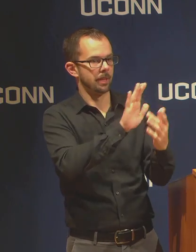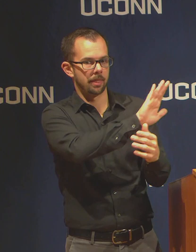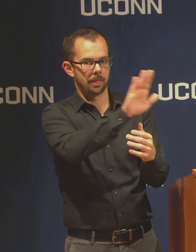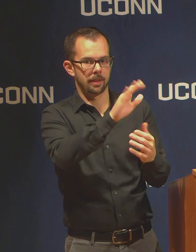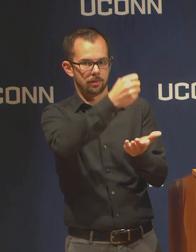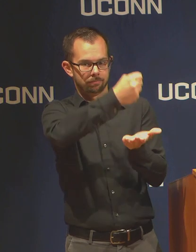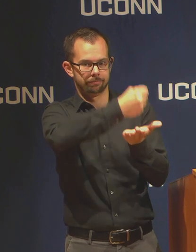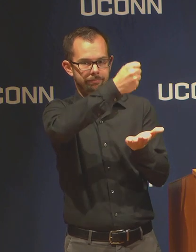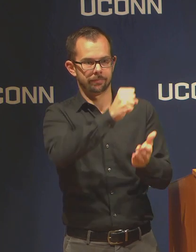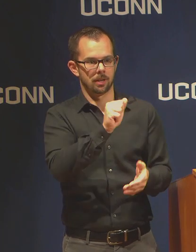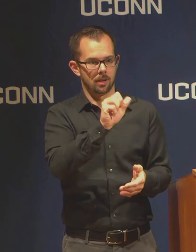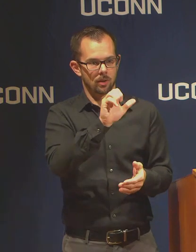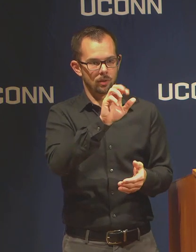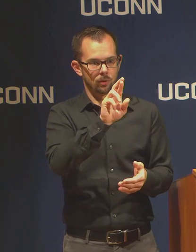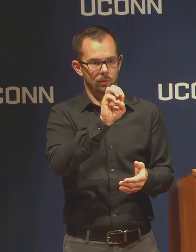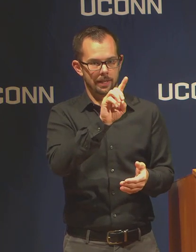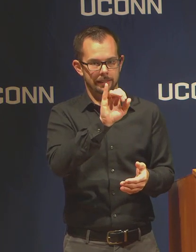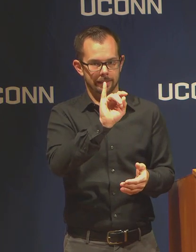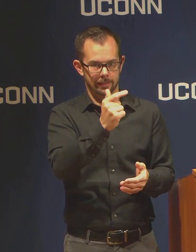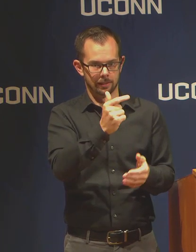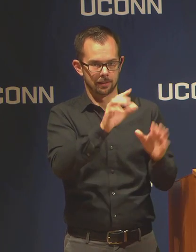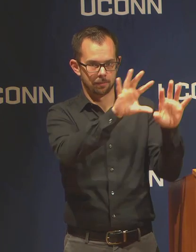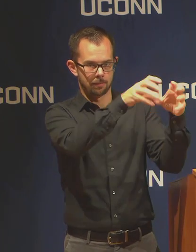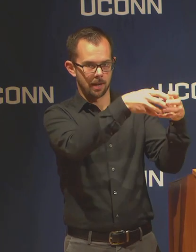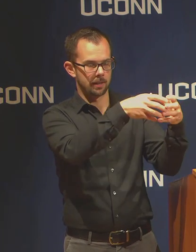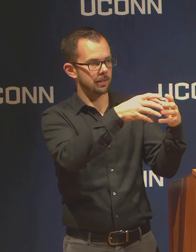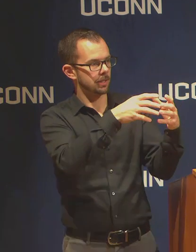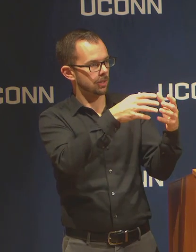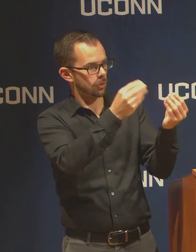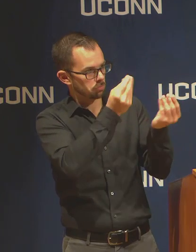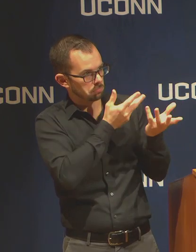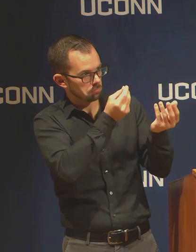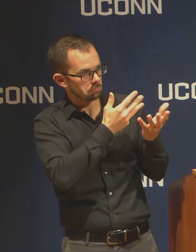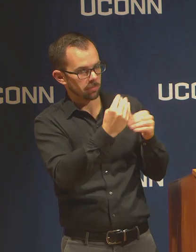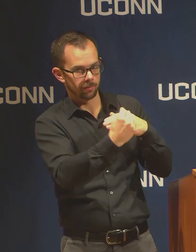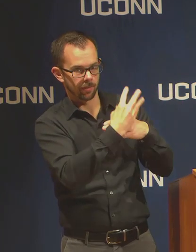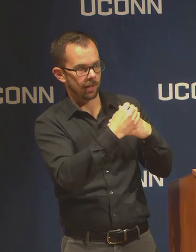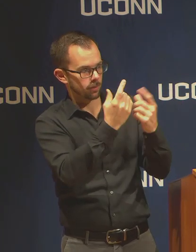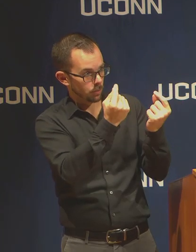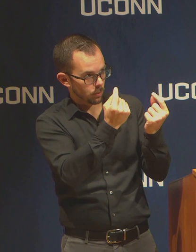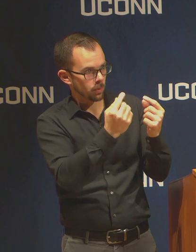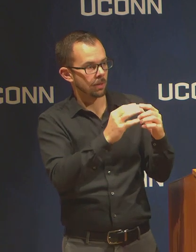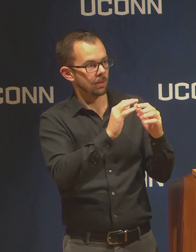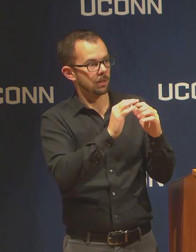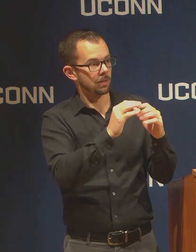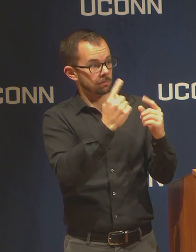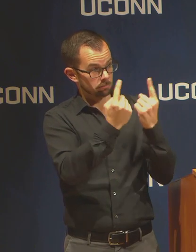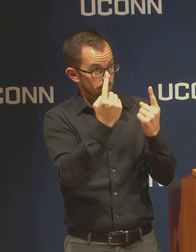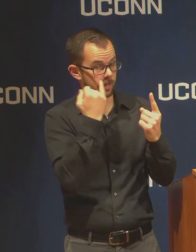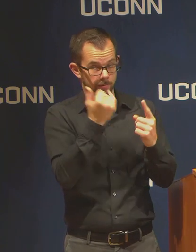what kinds of directions they're getting from those accrediting bodies to determine what kind of flexibility there may be.